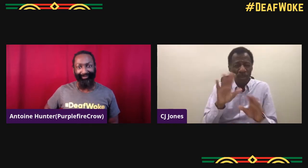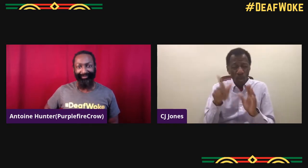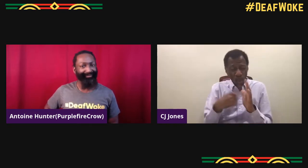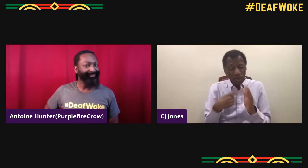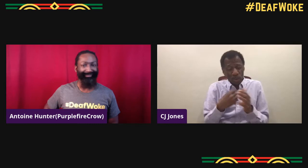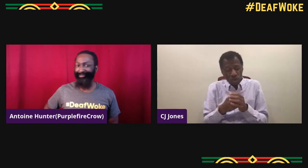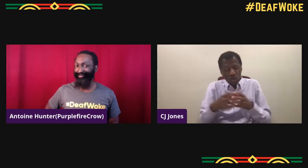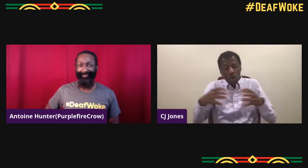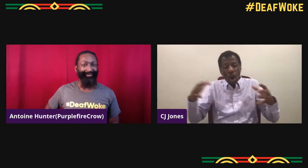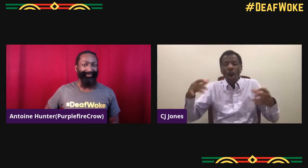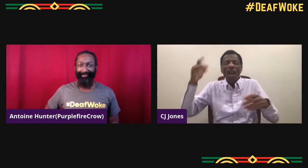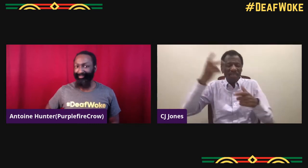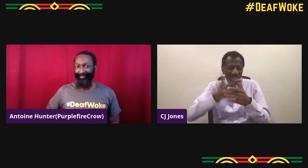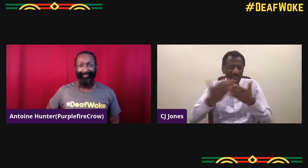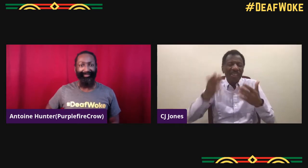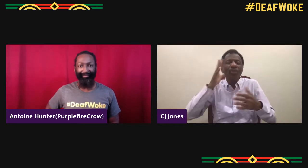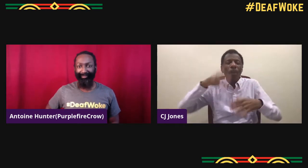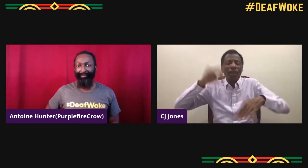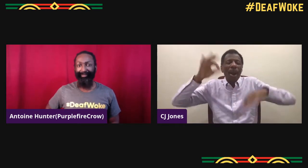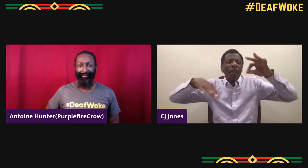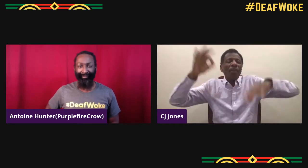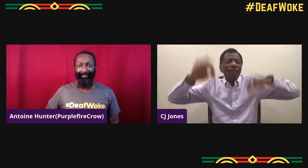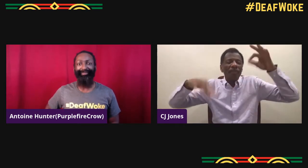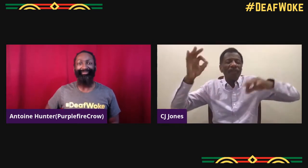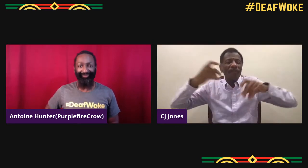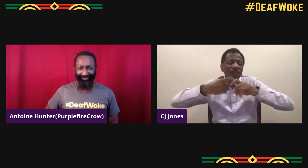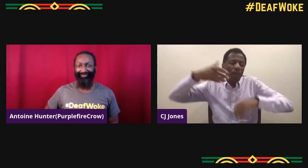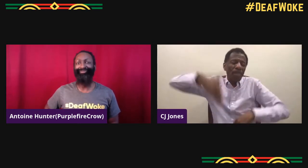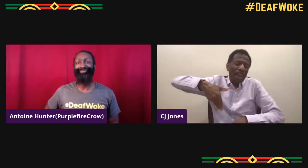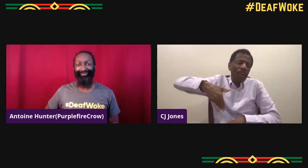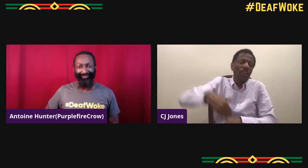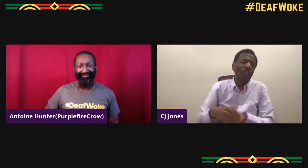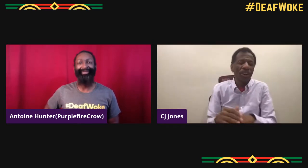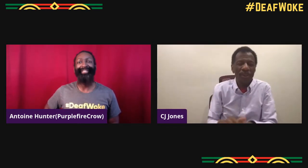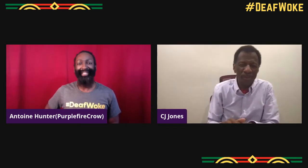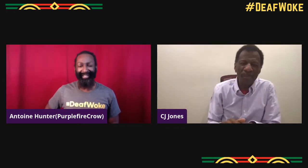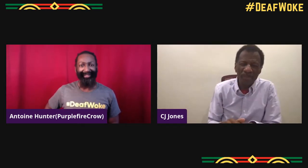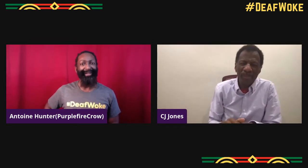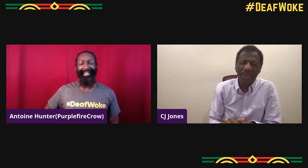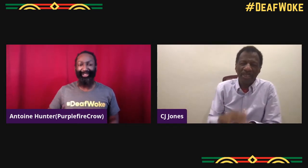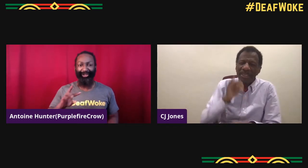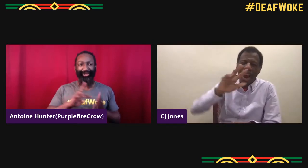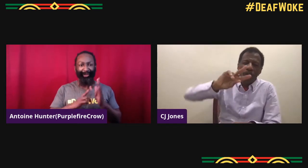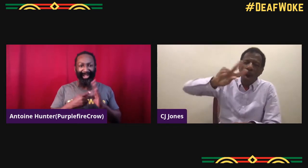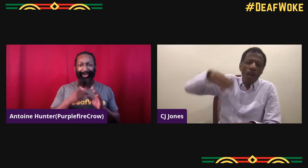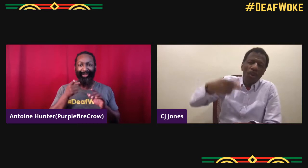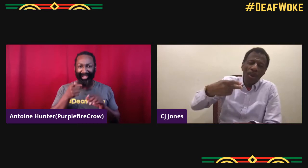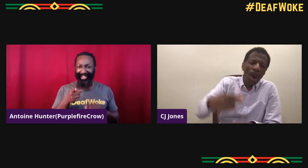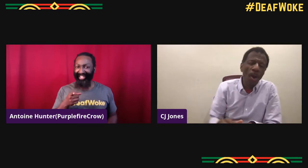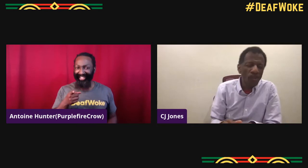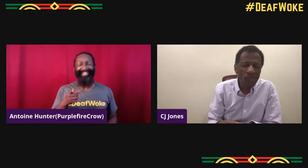rather than waiting for roles to get picked up. We did it ourselves and we were there.